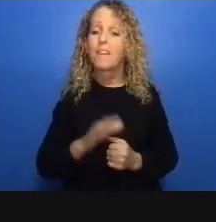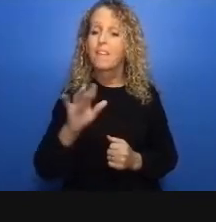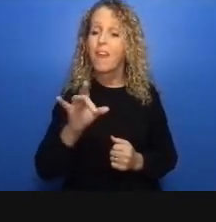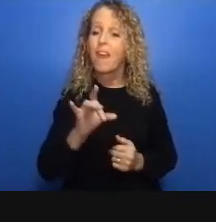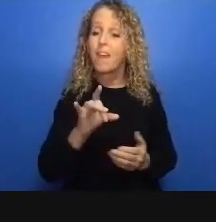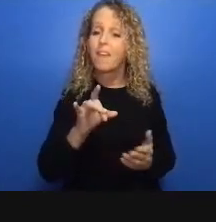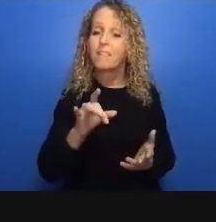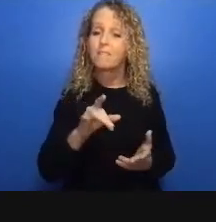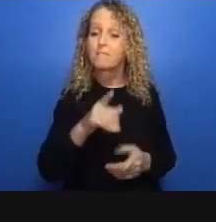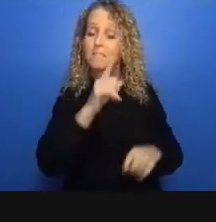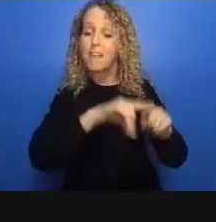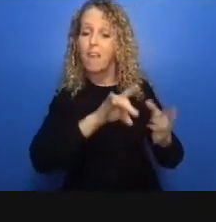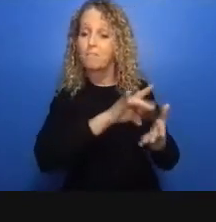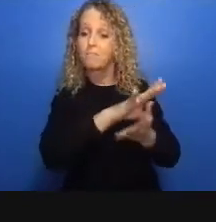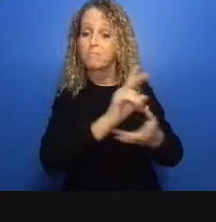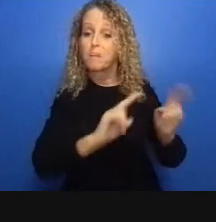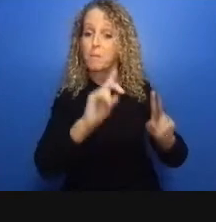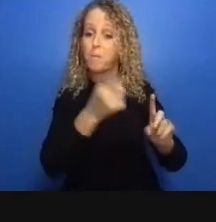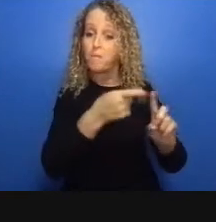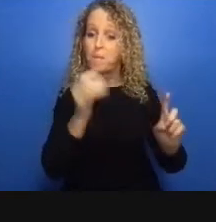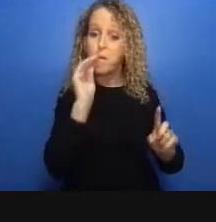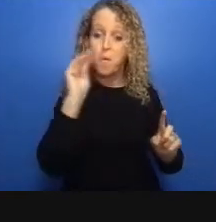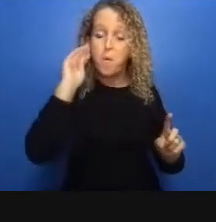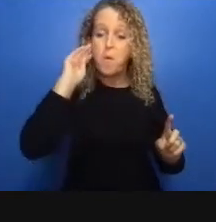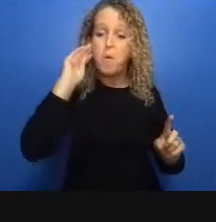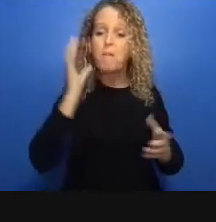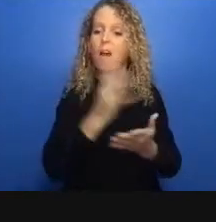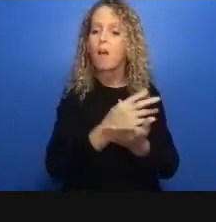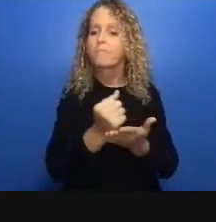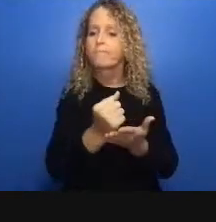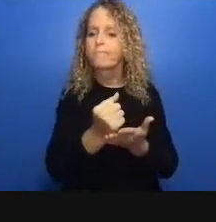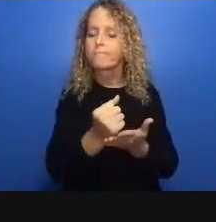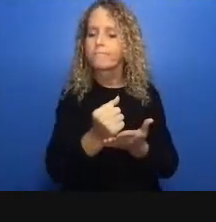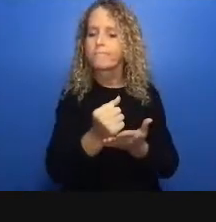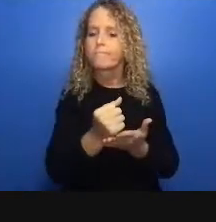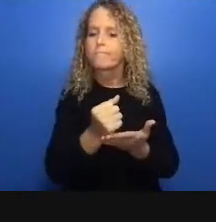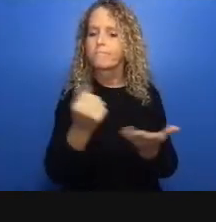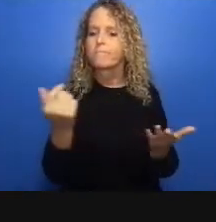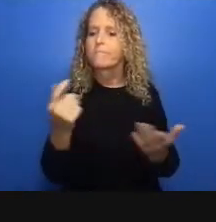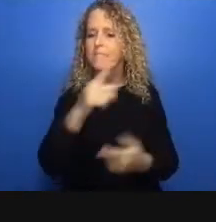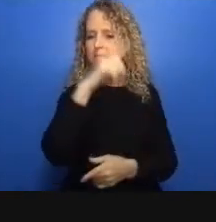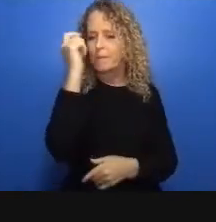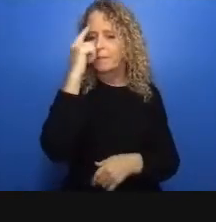to enforce pandemic restrictions the province should be investing in universal services that